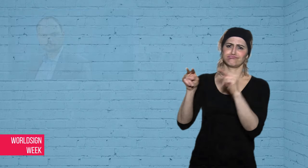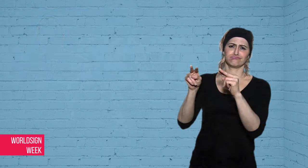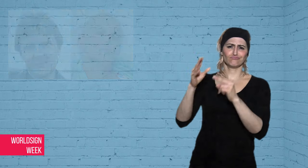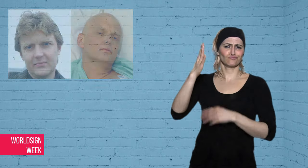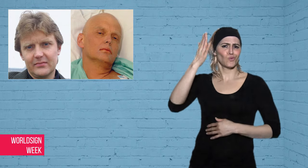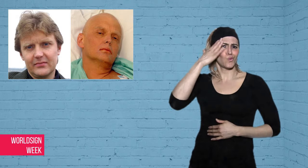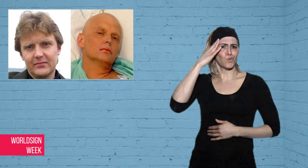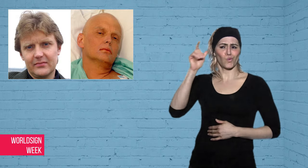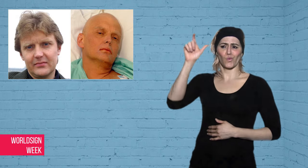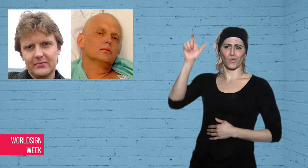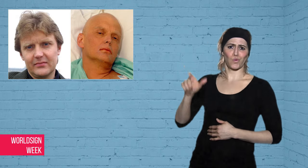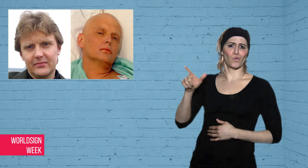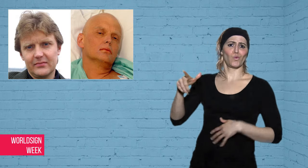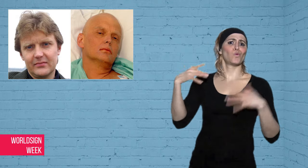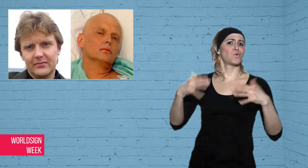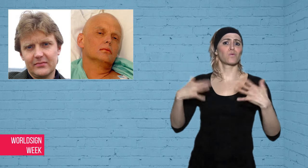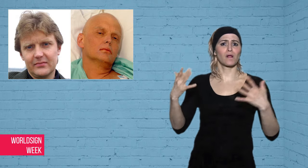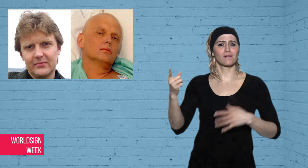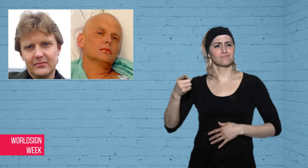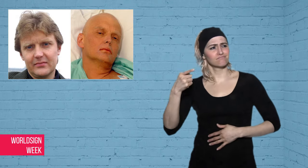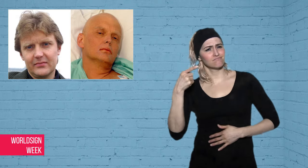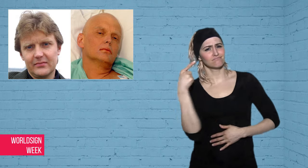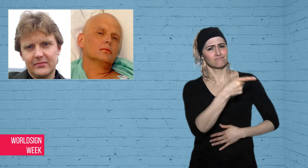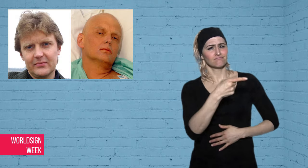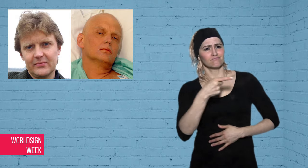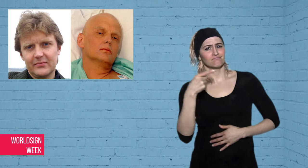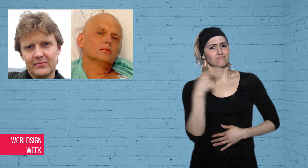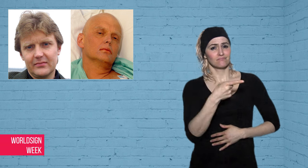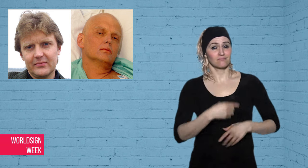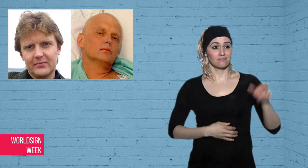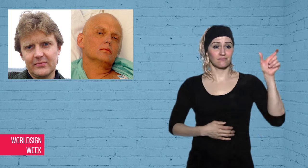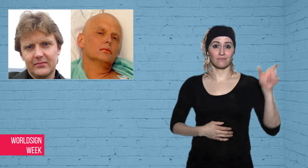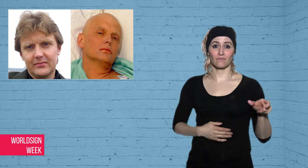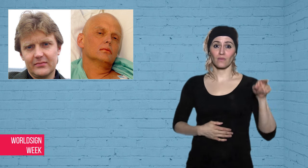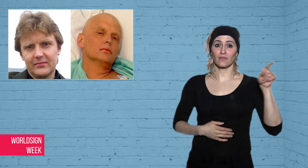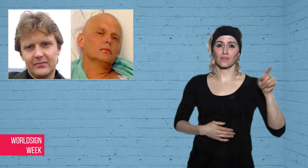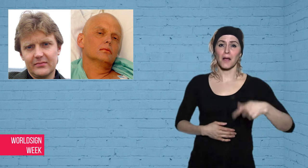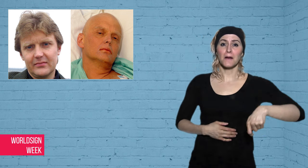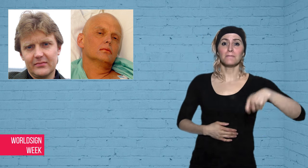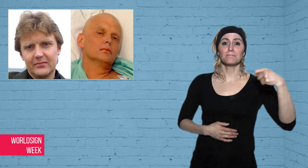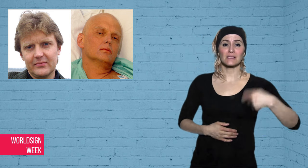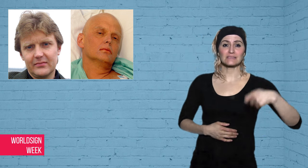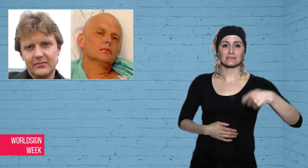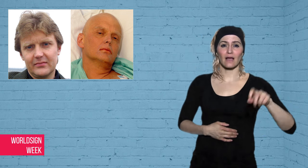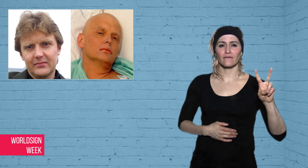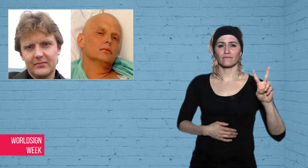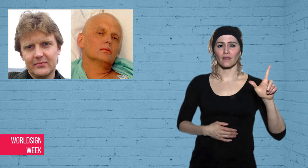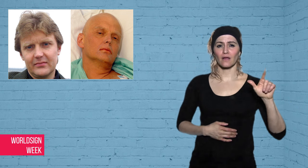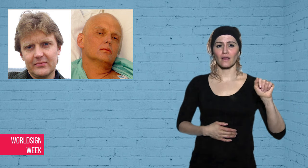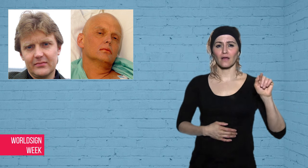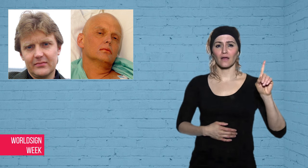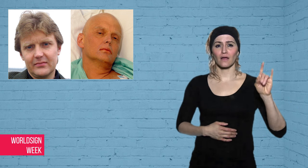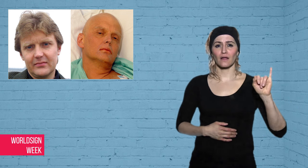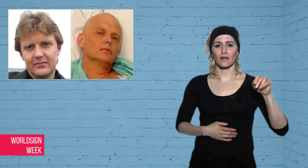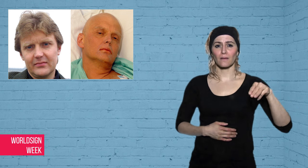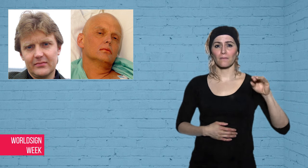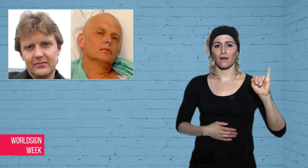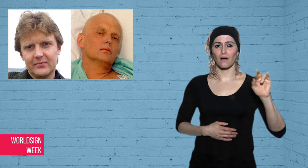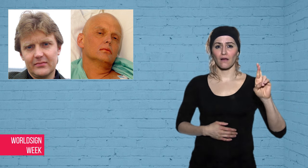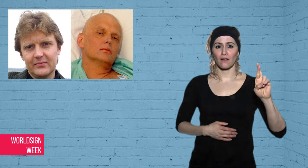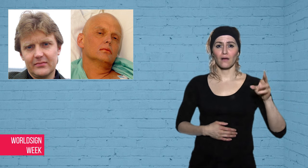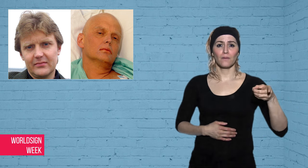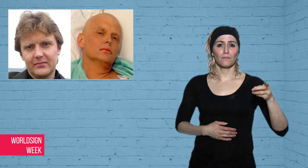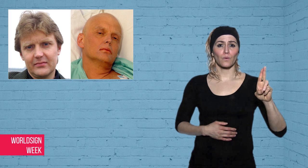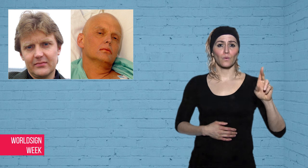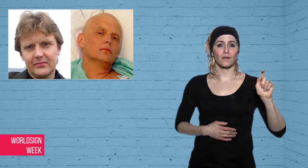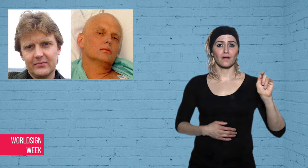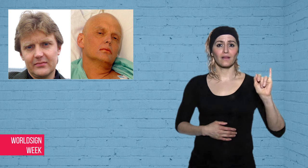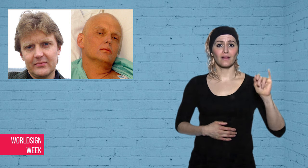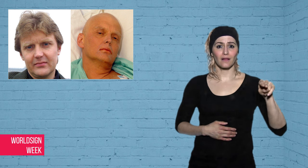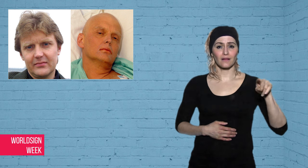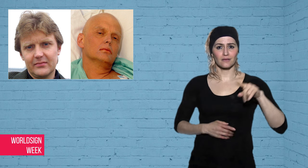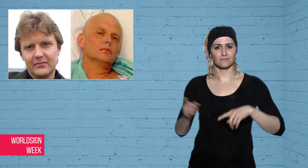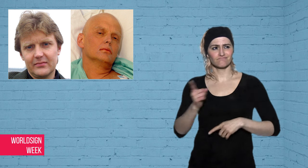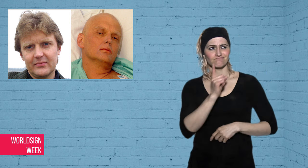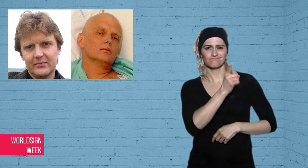member of a pro-democracy group